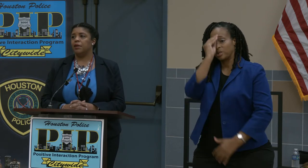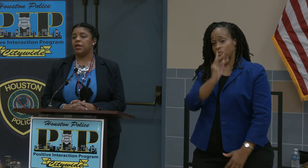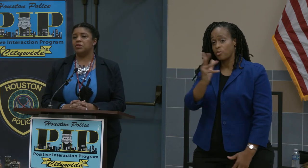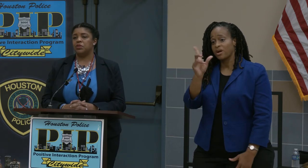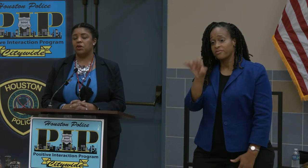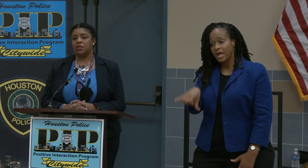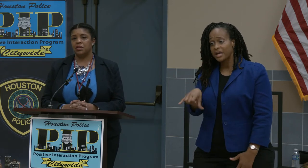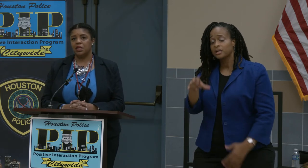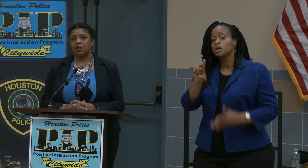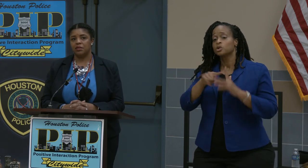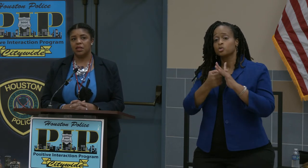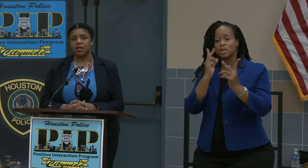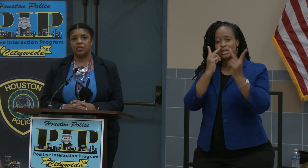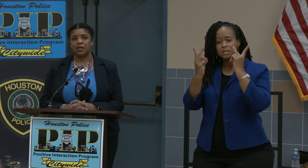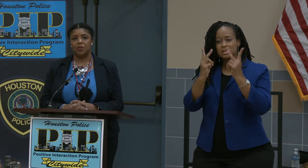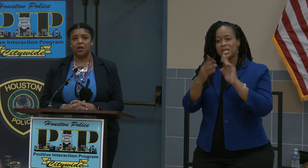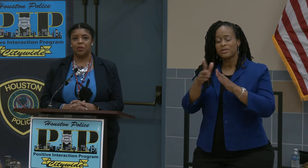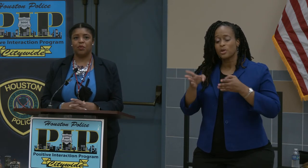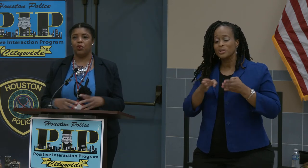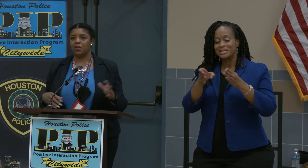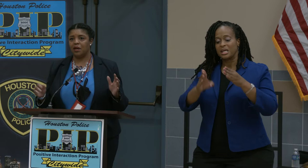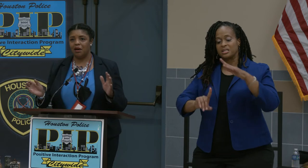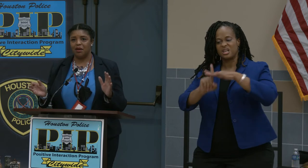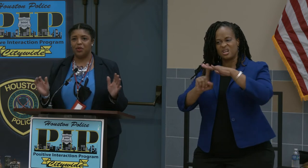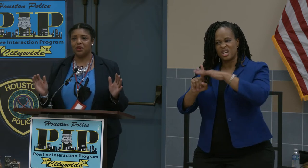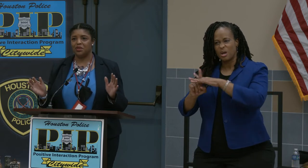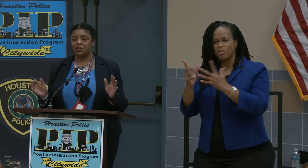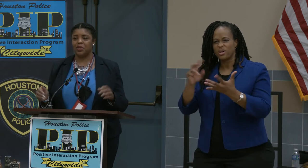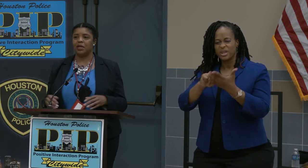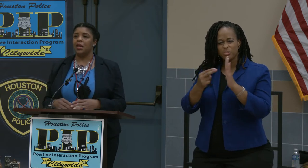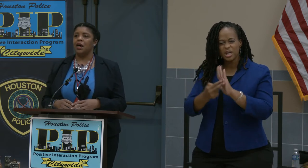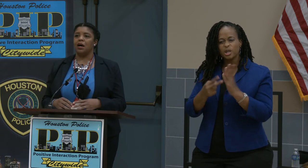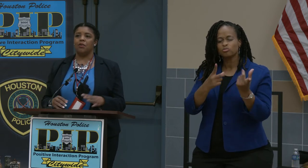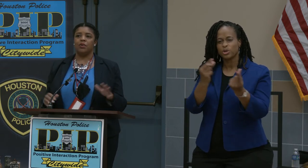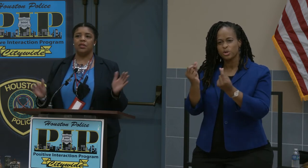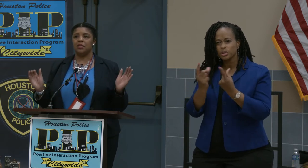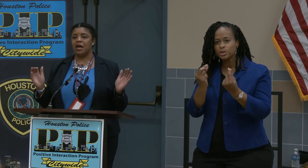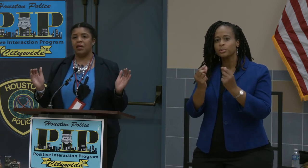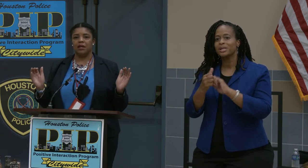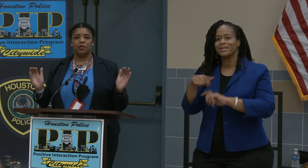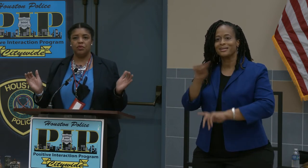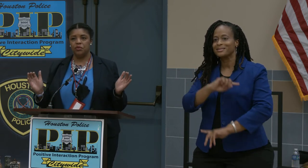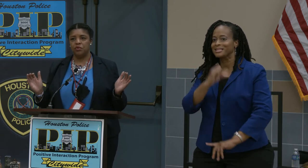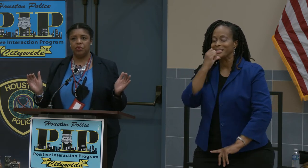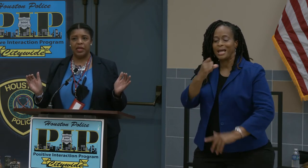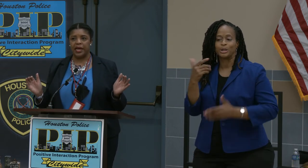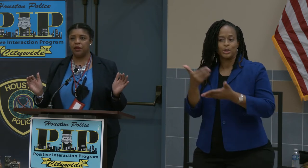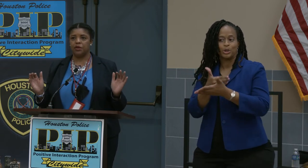As you start to see those lanes come up, what they are, what they are doing, it's not a new lane or a